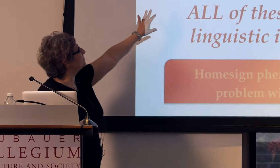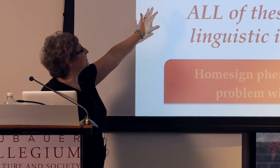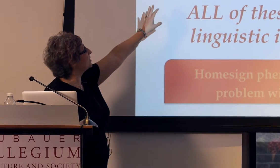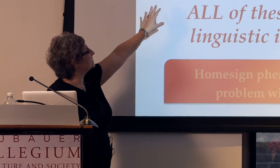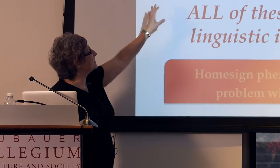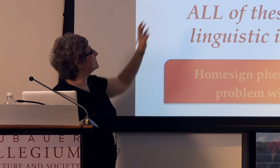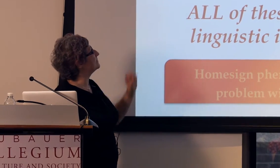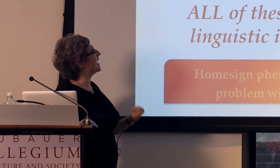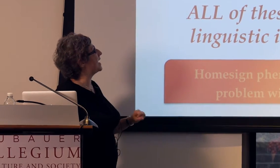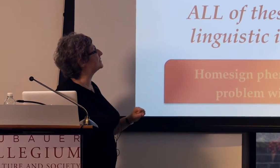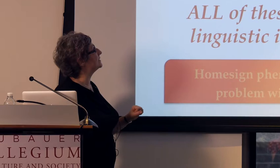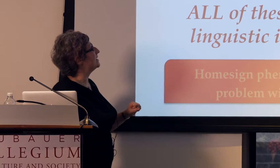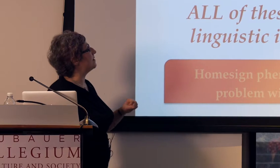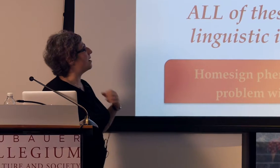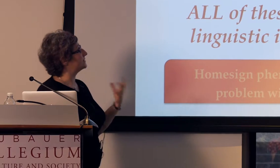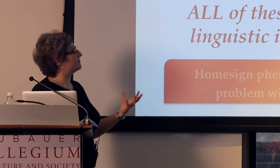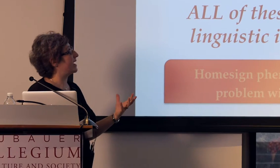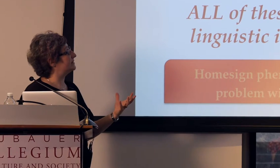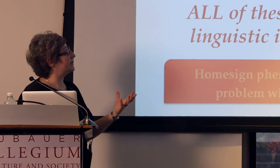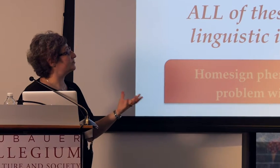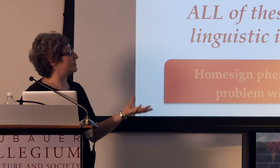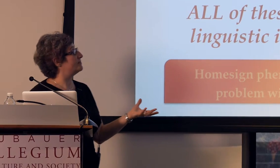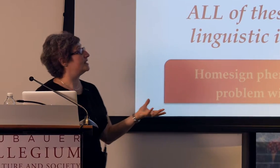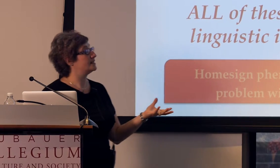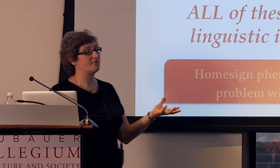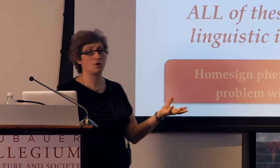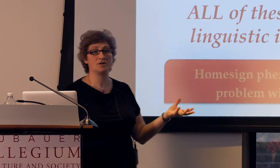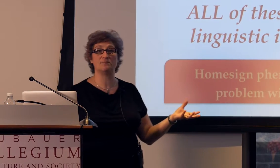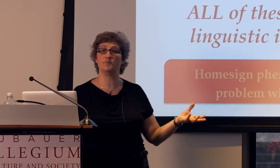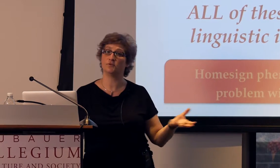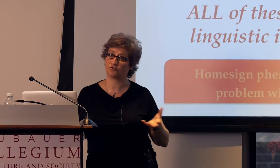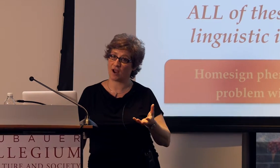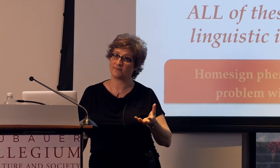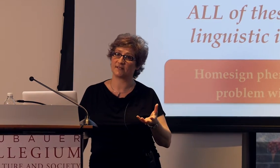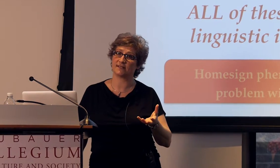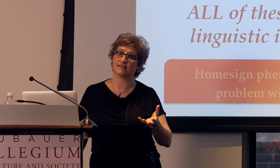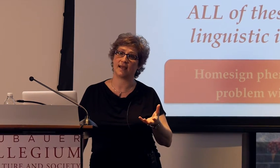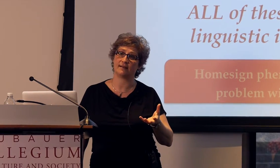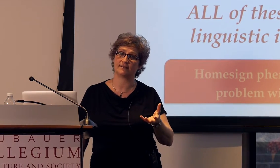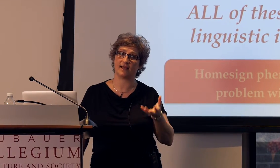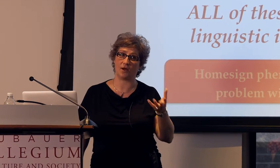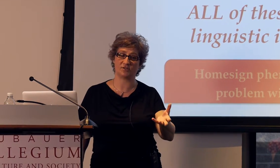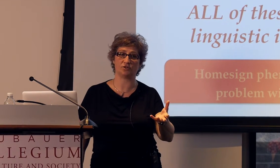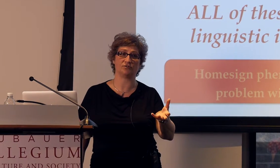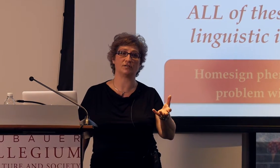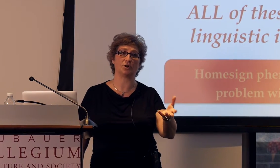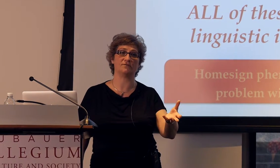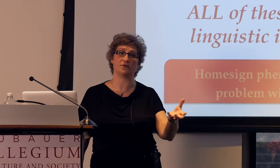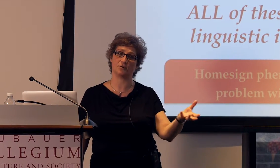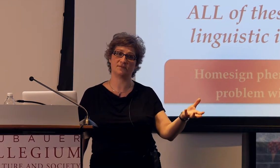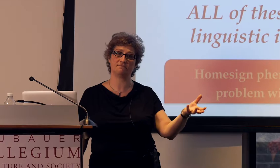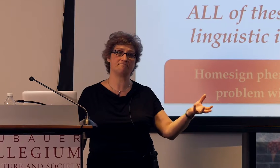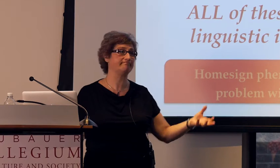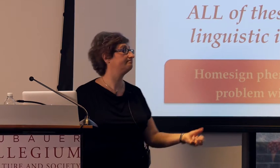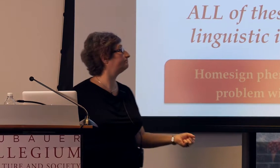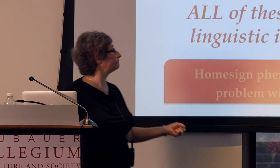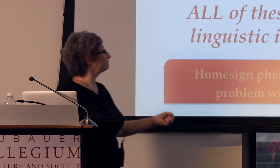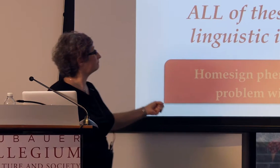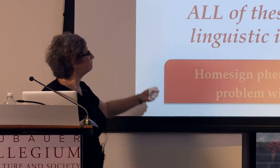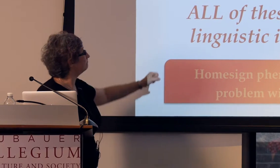Pinker suggested that semantics, or the meaning of words, bootstraps the syntax, it helps children learn verbs.